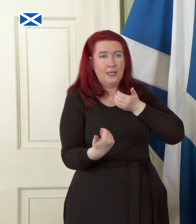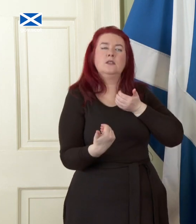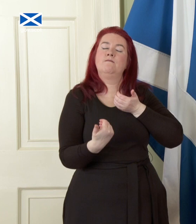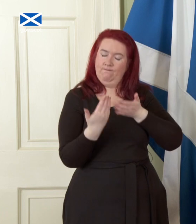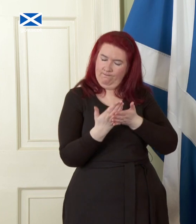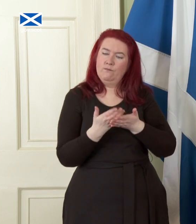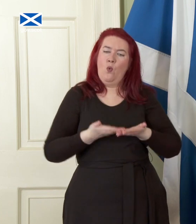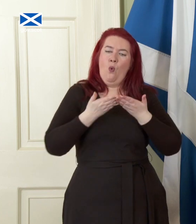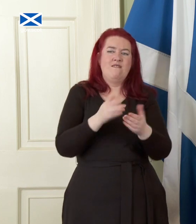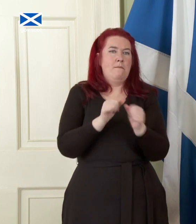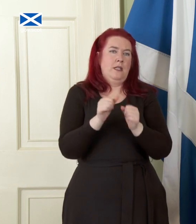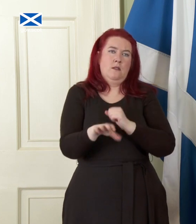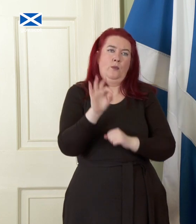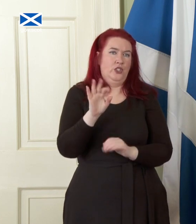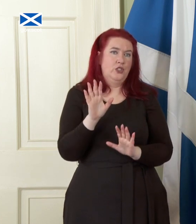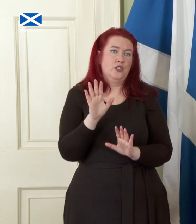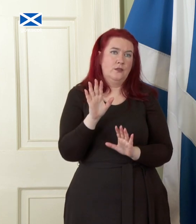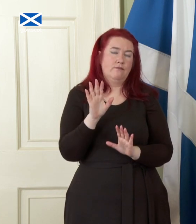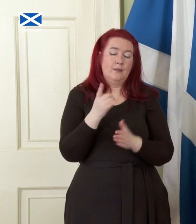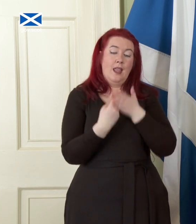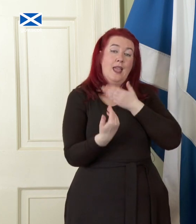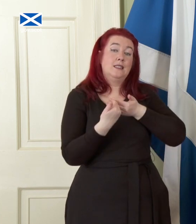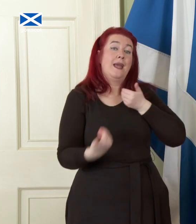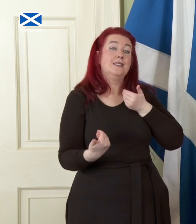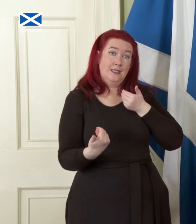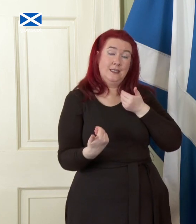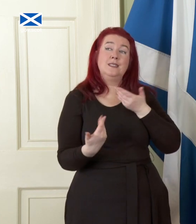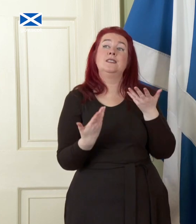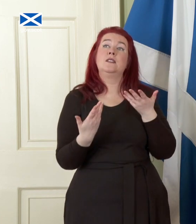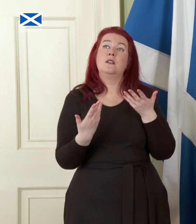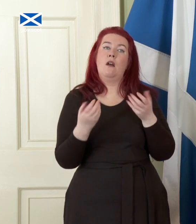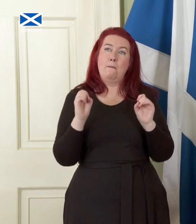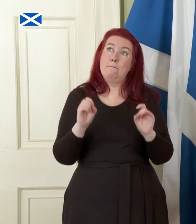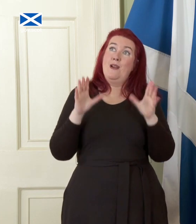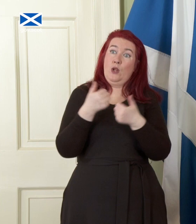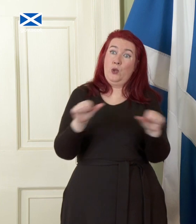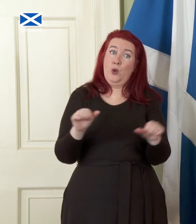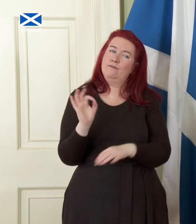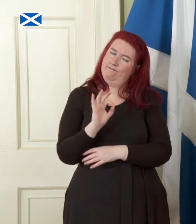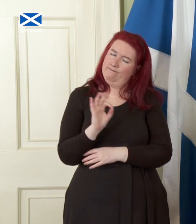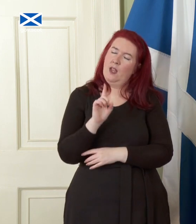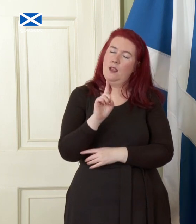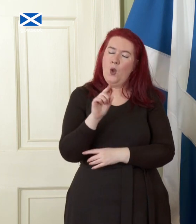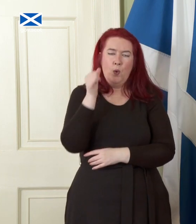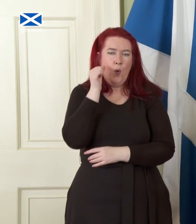a better alternative. Now independence is not a miracle cure. There are no guarantees of economic